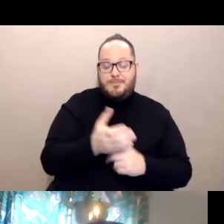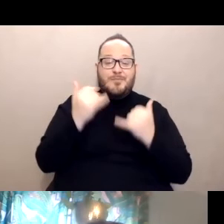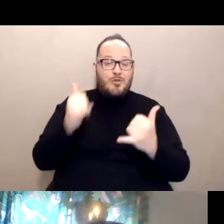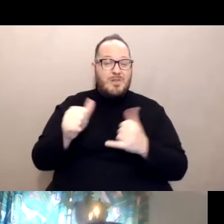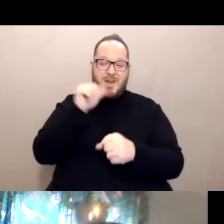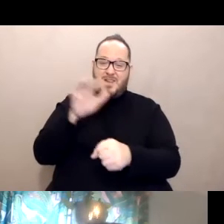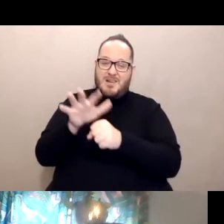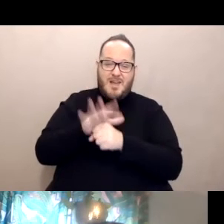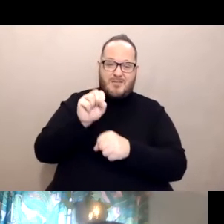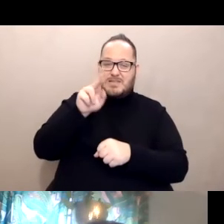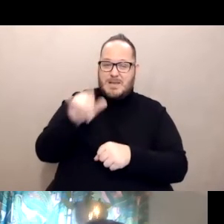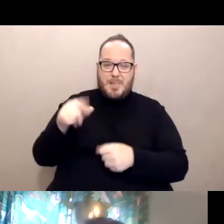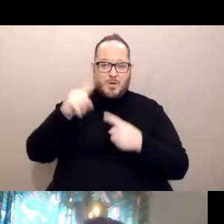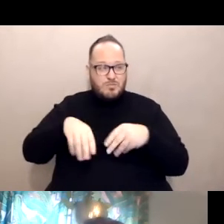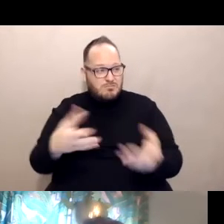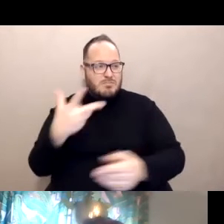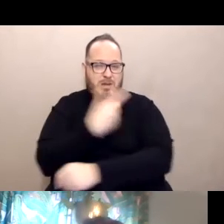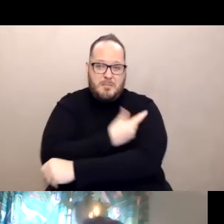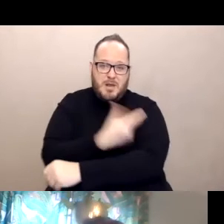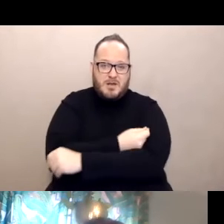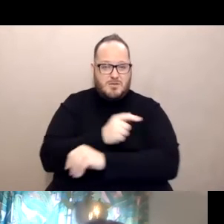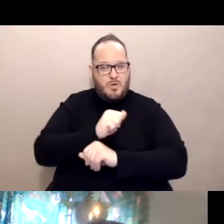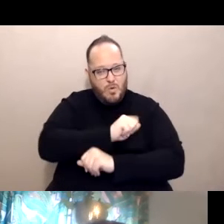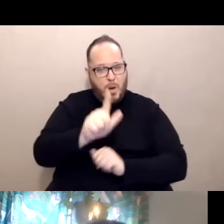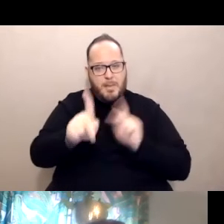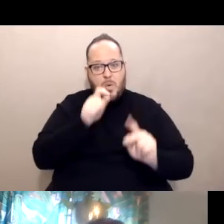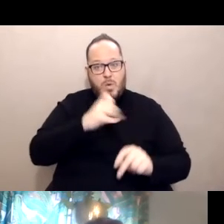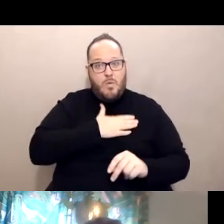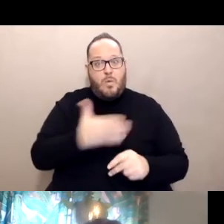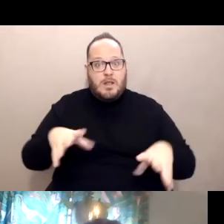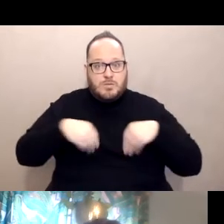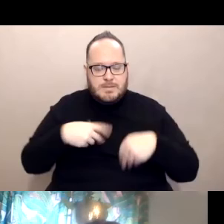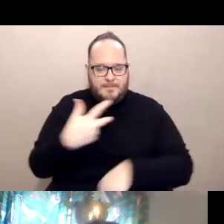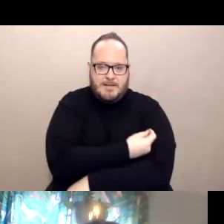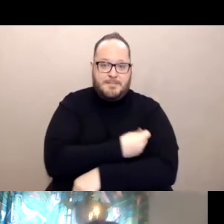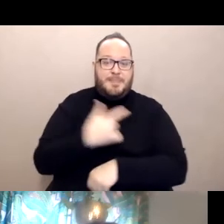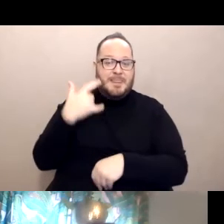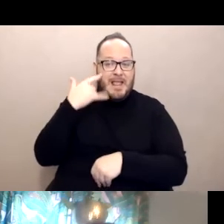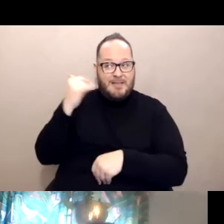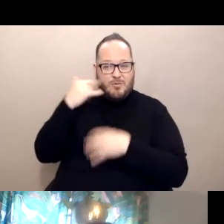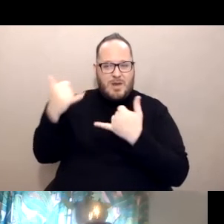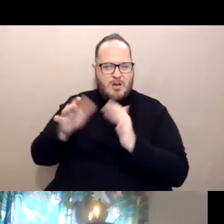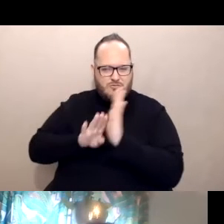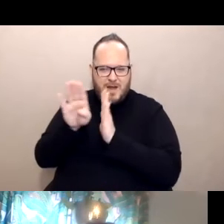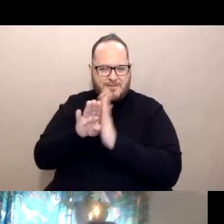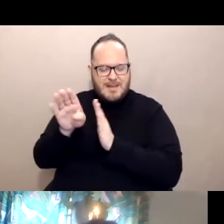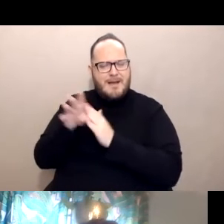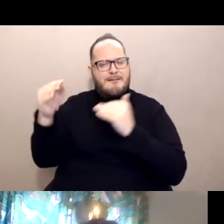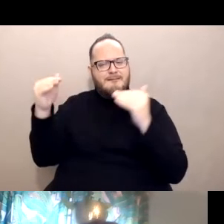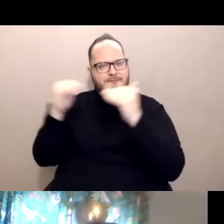all persons who are willing to accept the vaccine California is crafting a fair, equitable